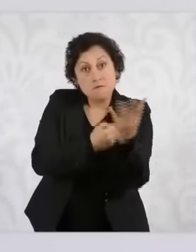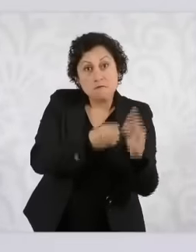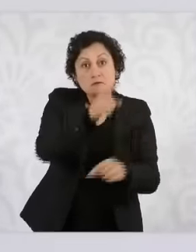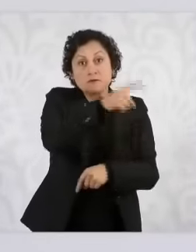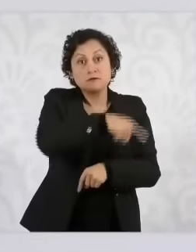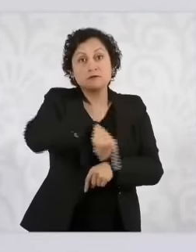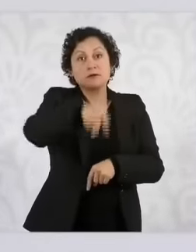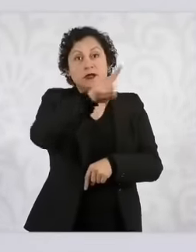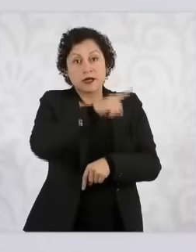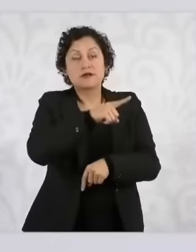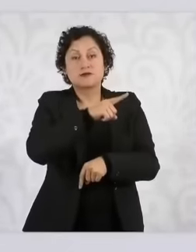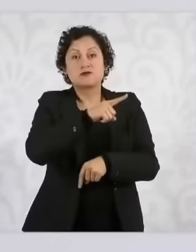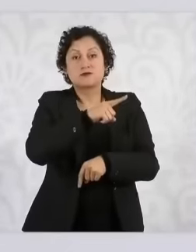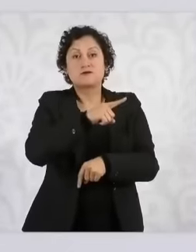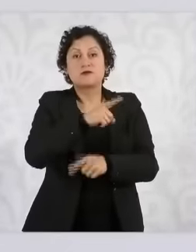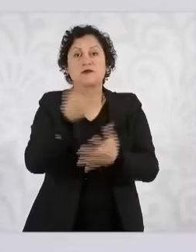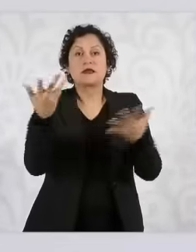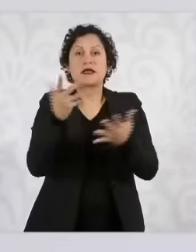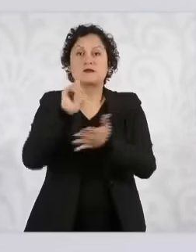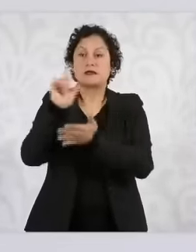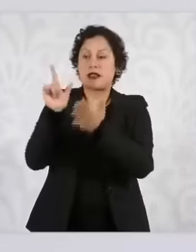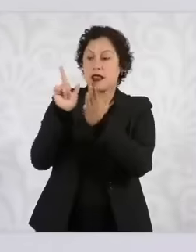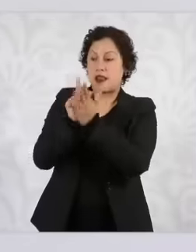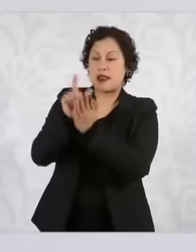against the power to reform the